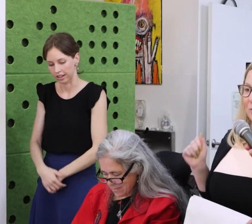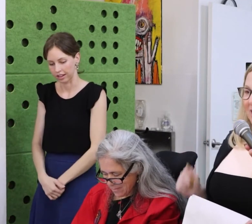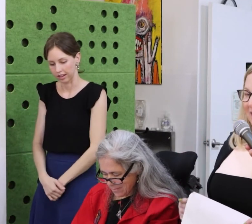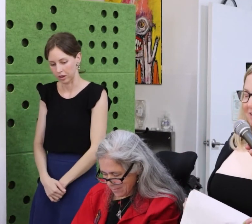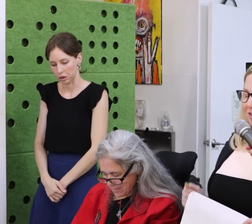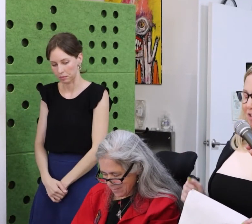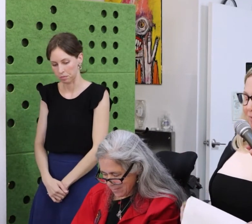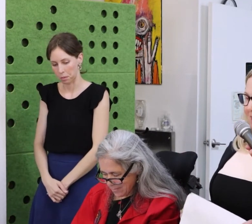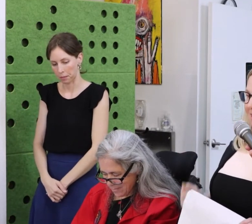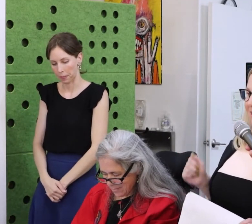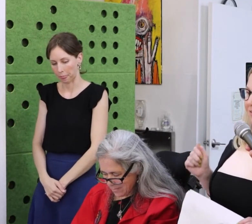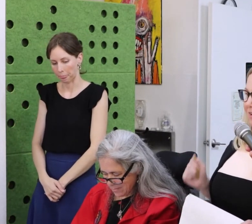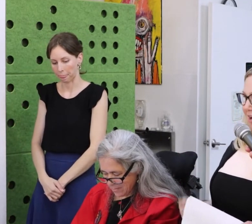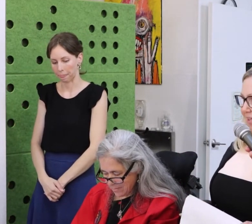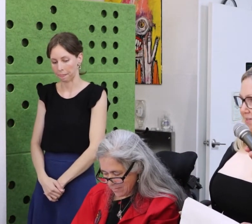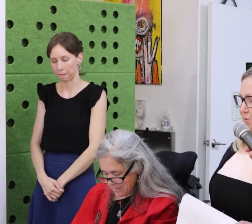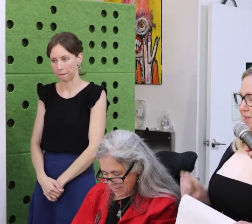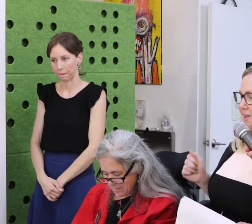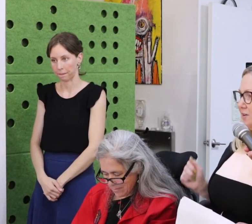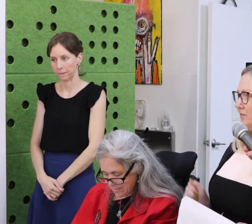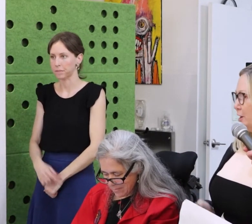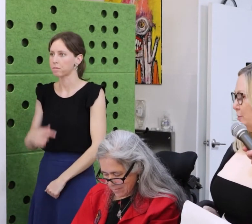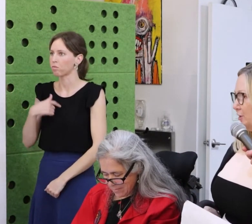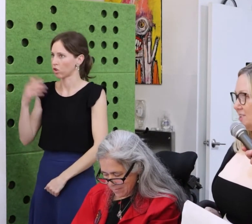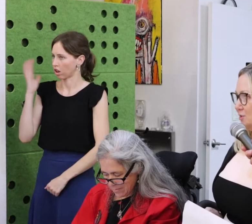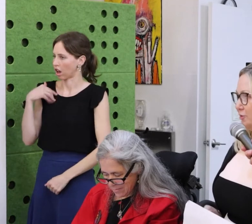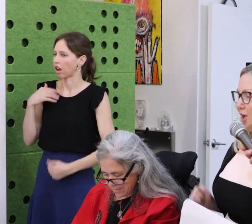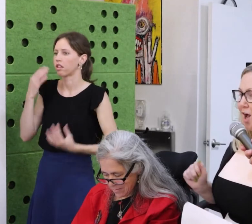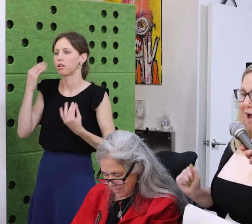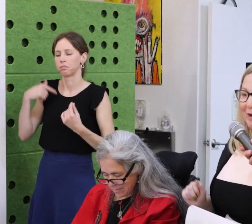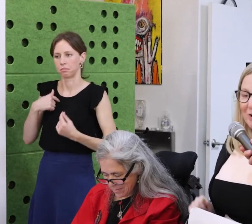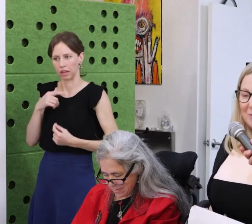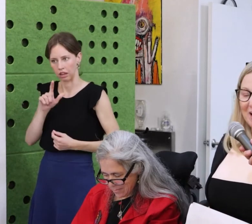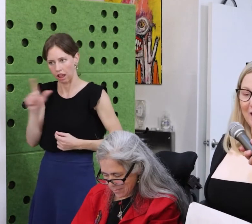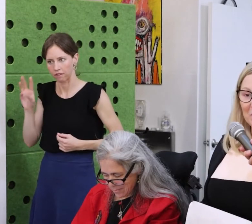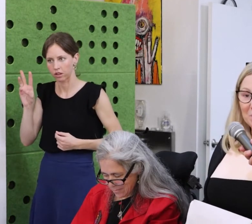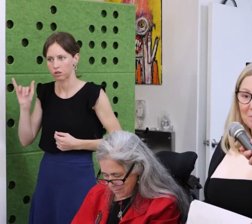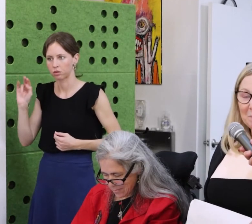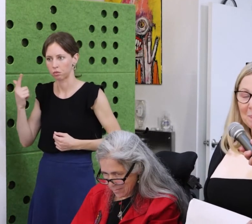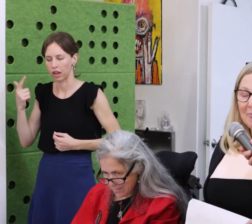I could not come to terms with the idea that I might have a